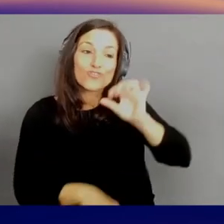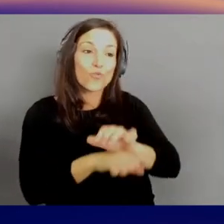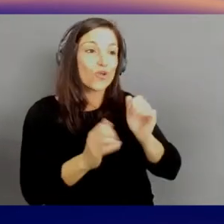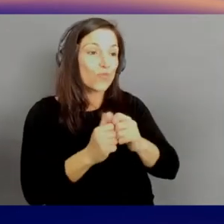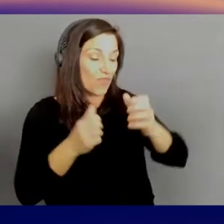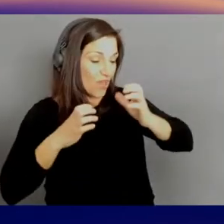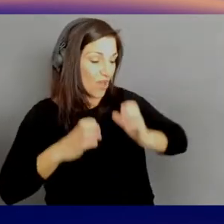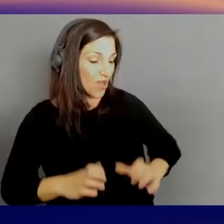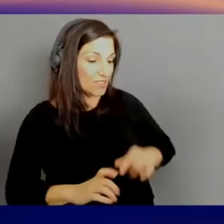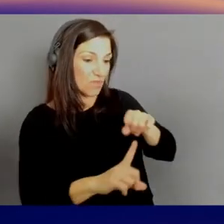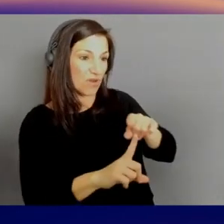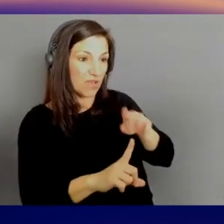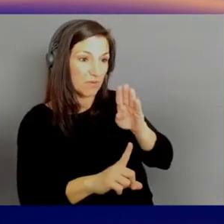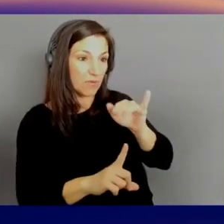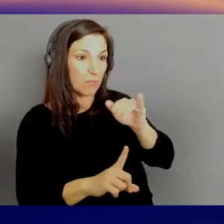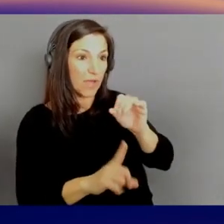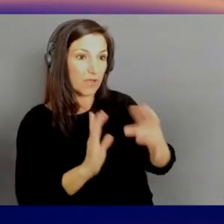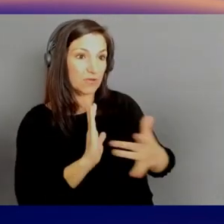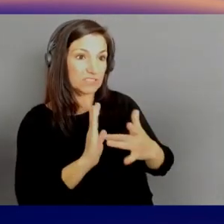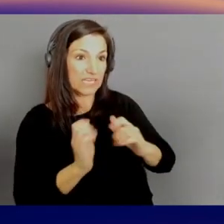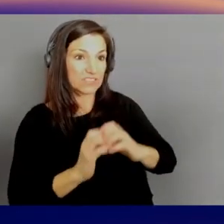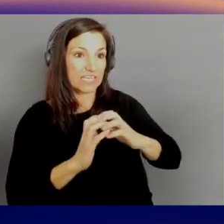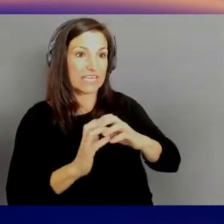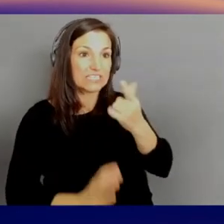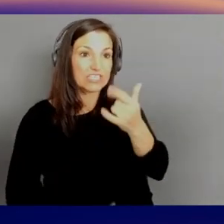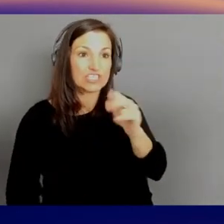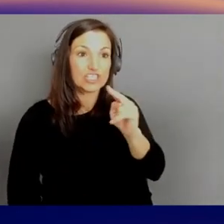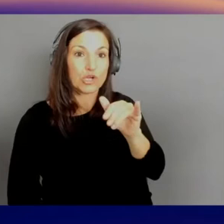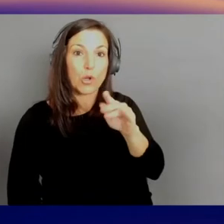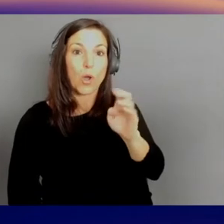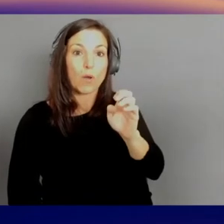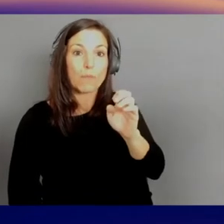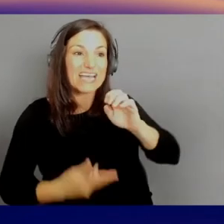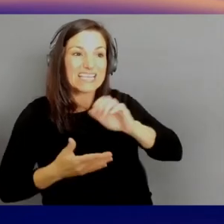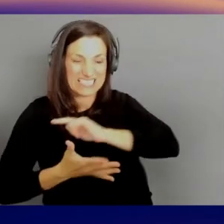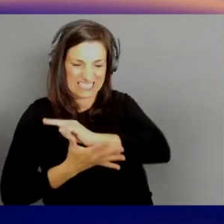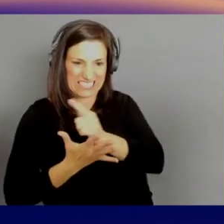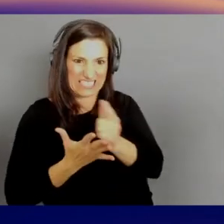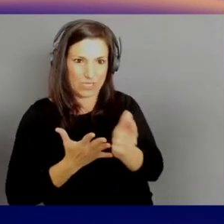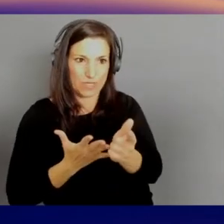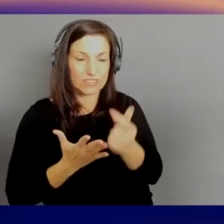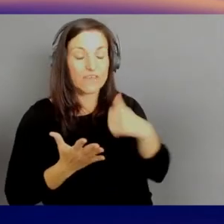and they had genome sequencers, right? And they would just upload straight from the sequencer into S3, and it enabled them to do